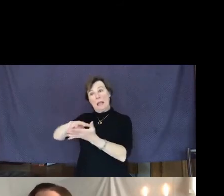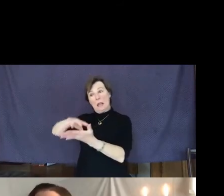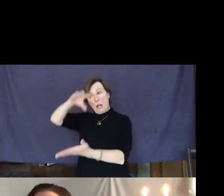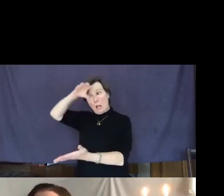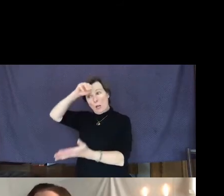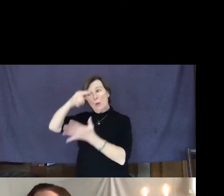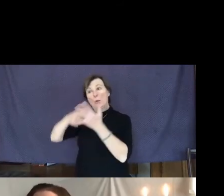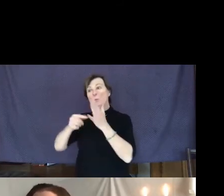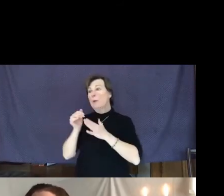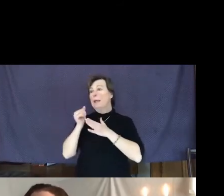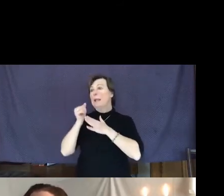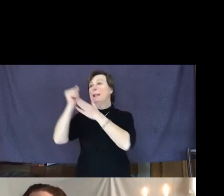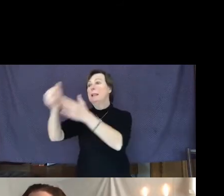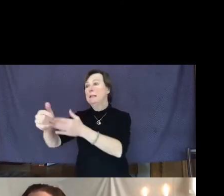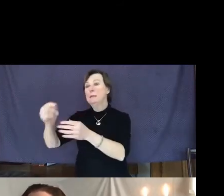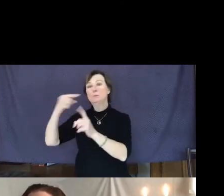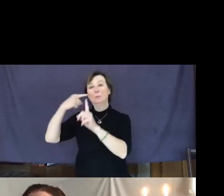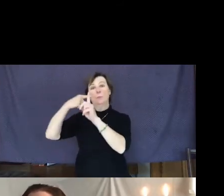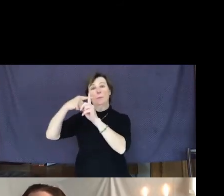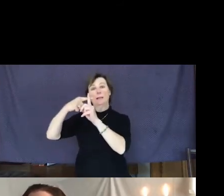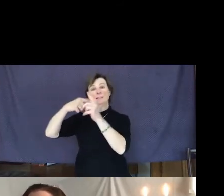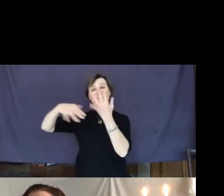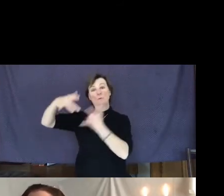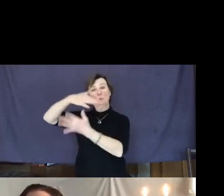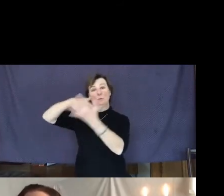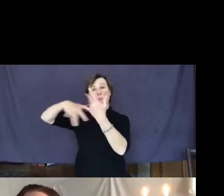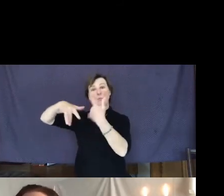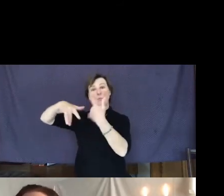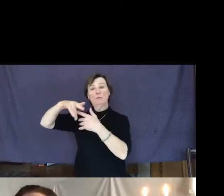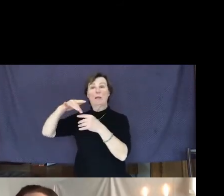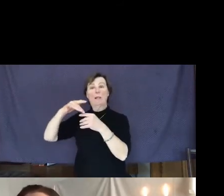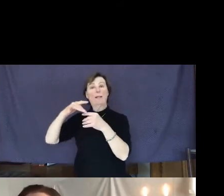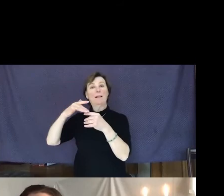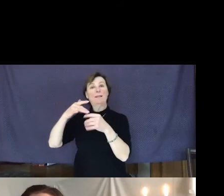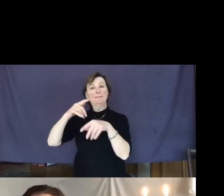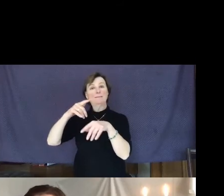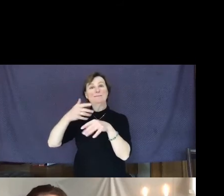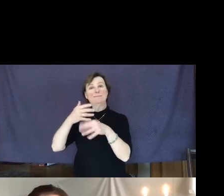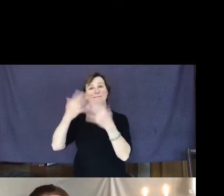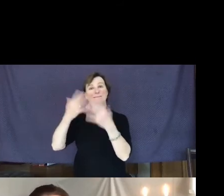interactions. Mel Harris, who gave money to start this